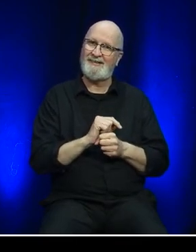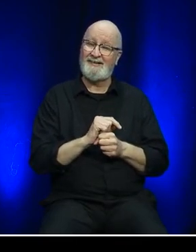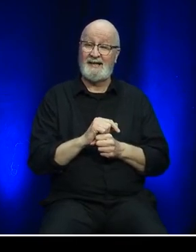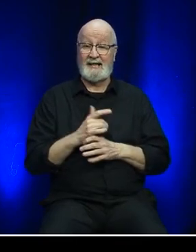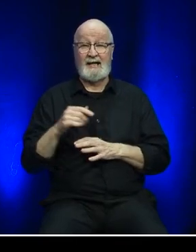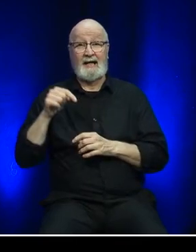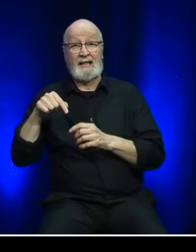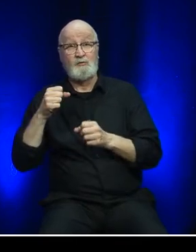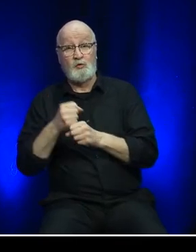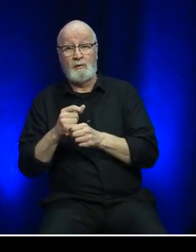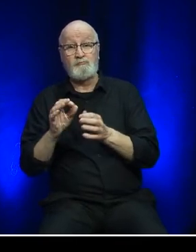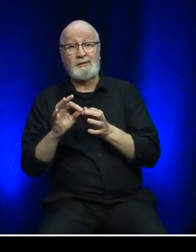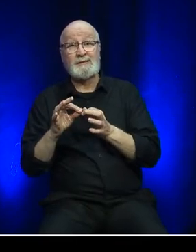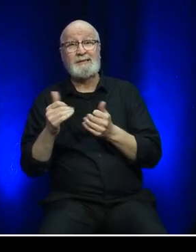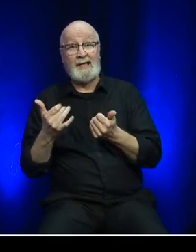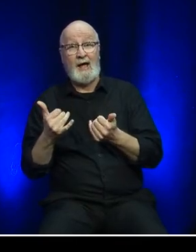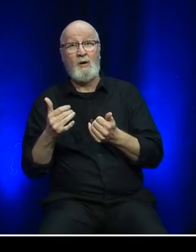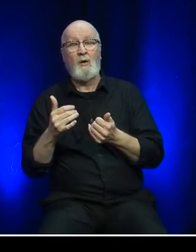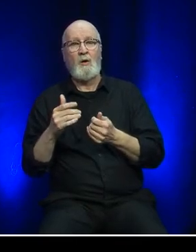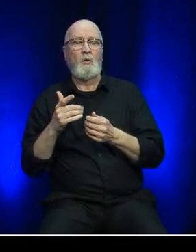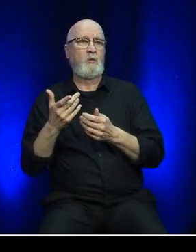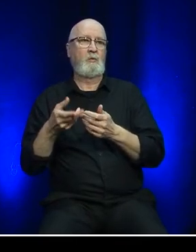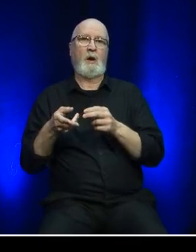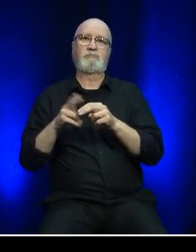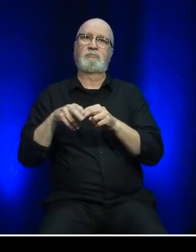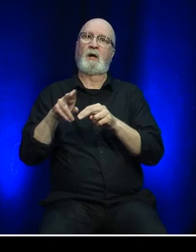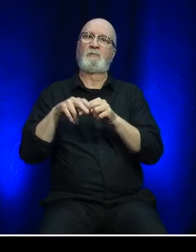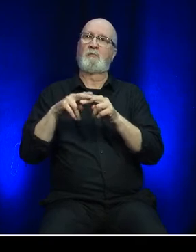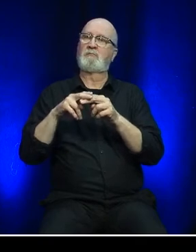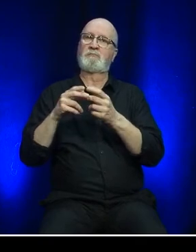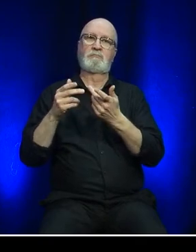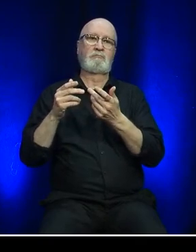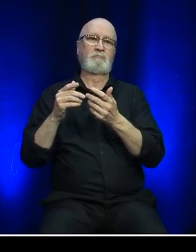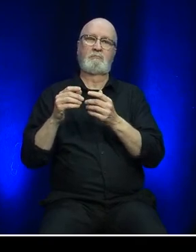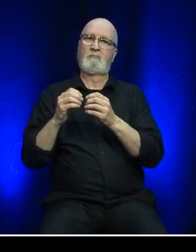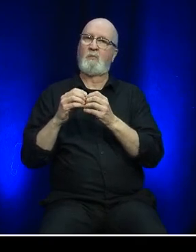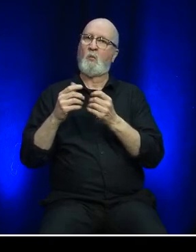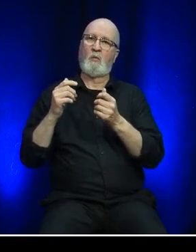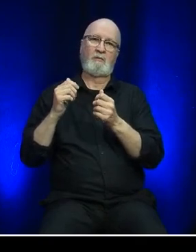This year prices escalated past pre-pandemic levels